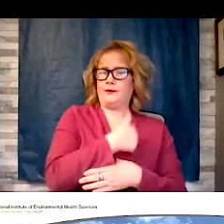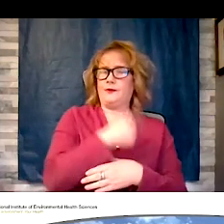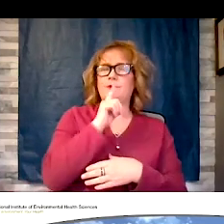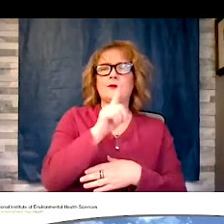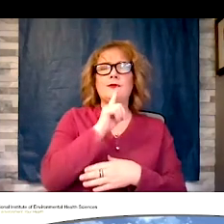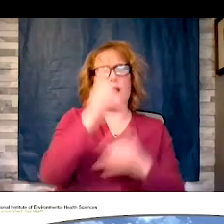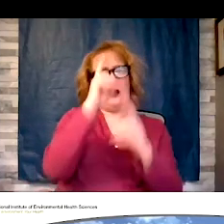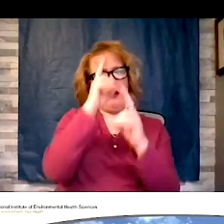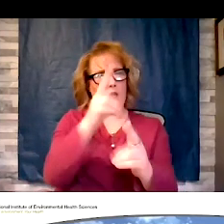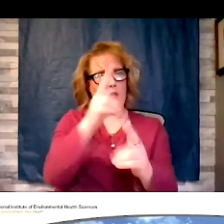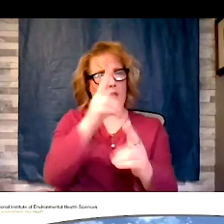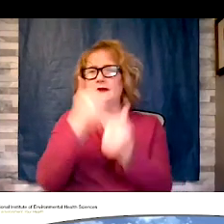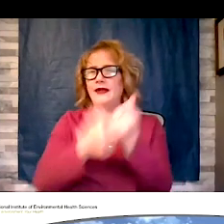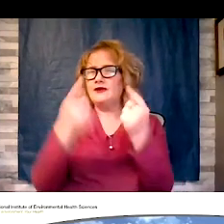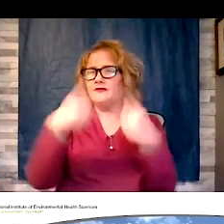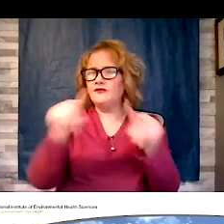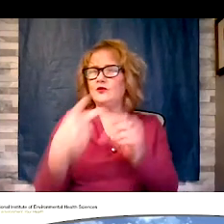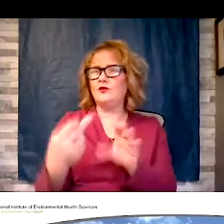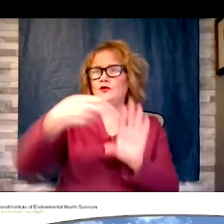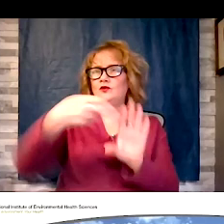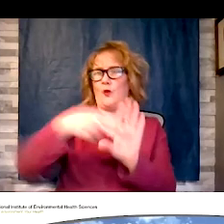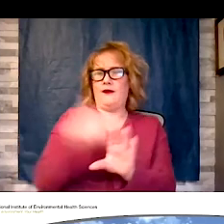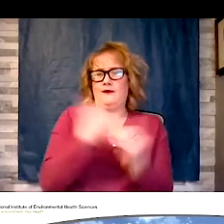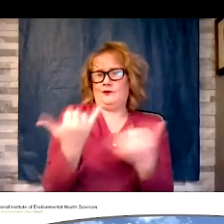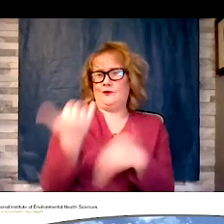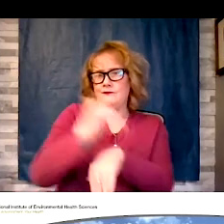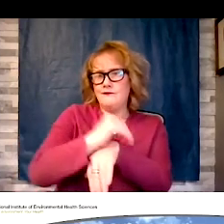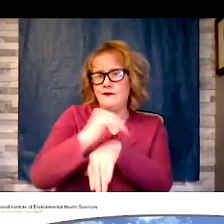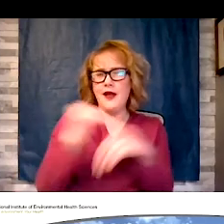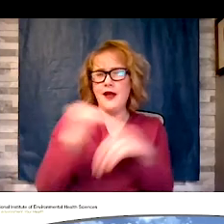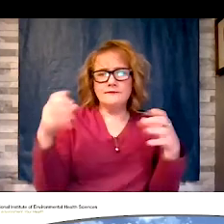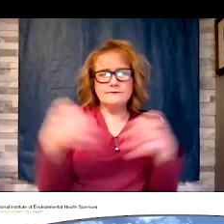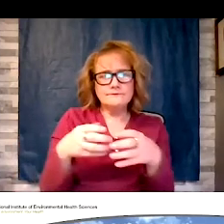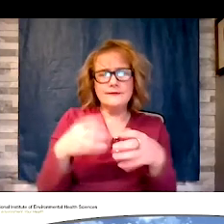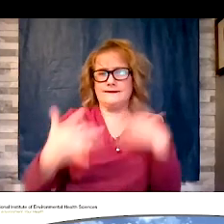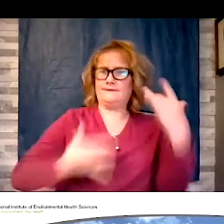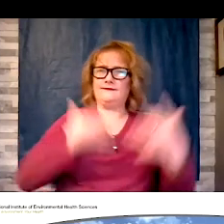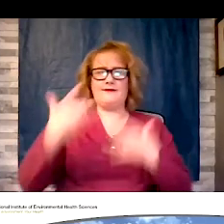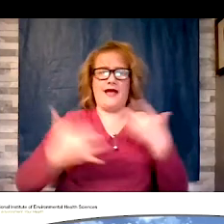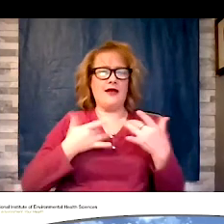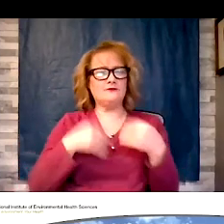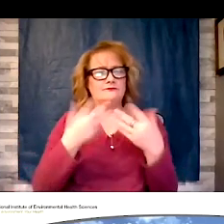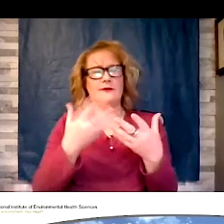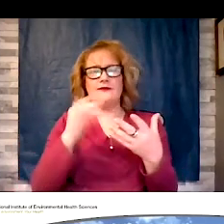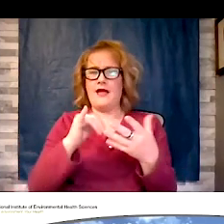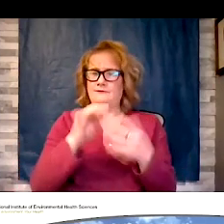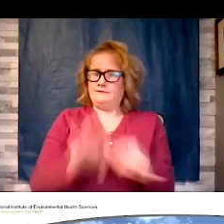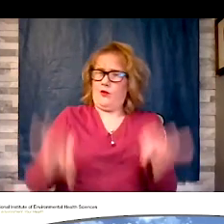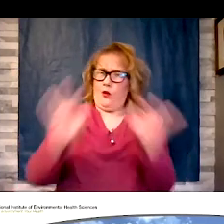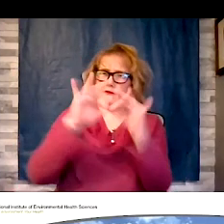evening. And excited to bring you this important program. I